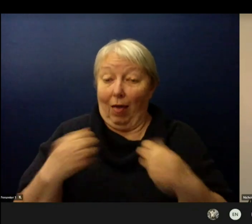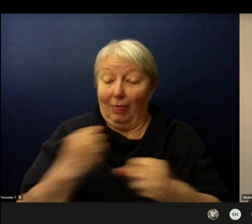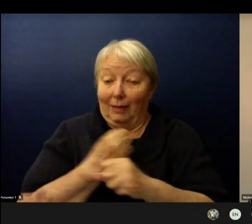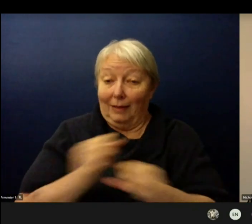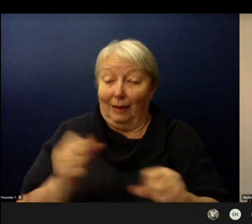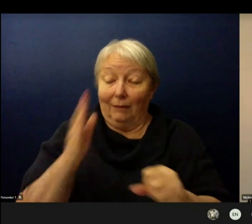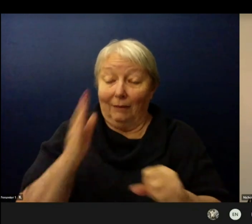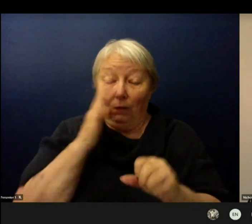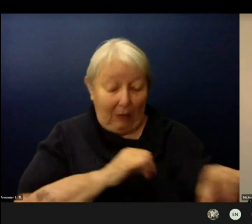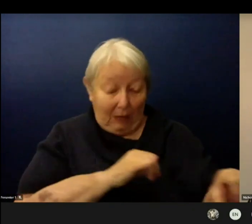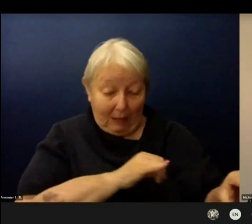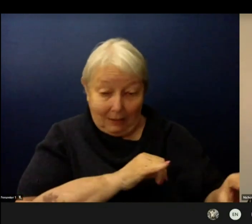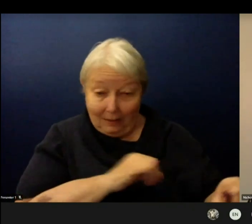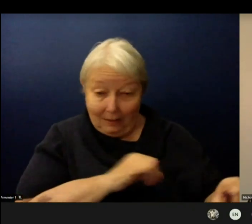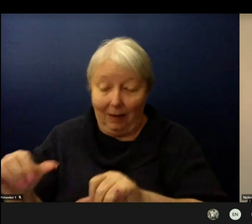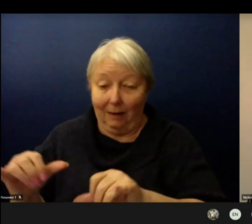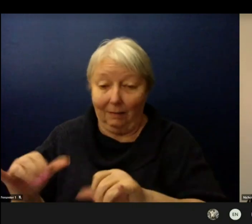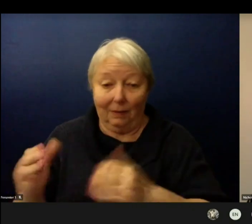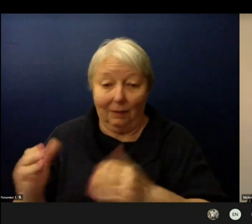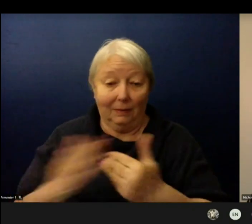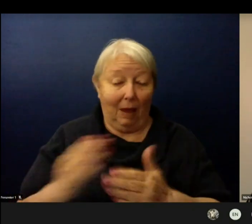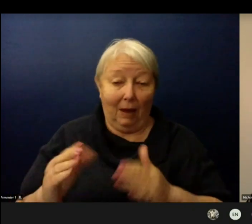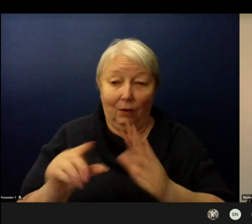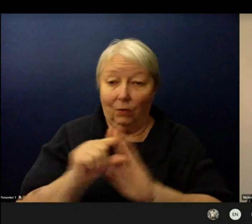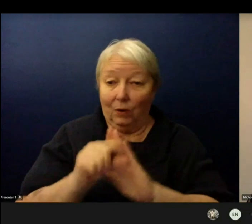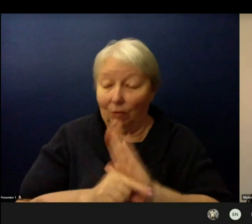And with that I'm going to go ahead and pass it over to Principal Jackson.